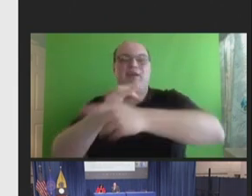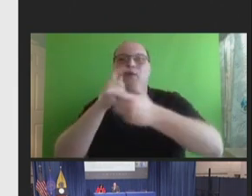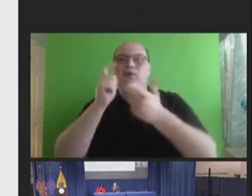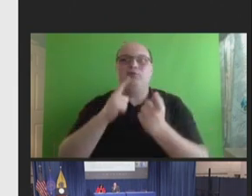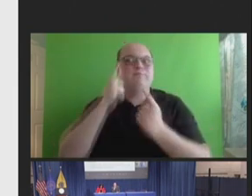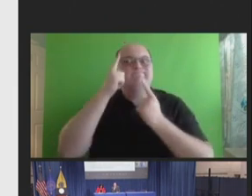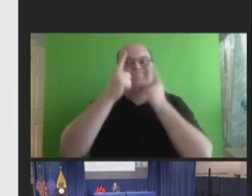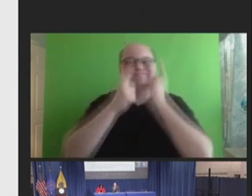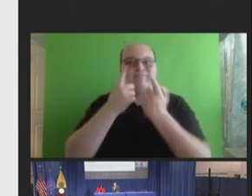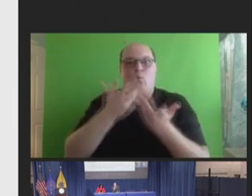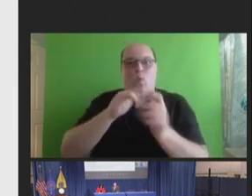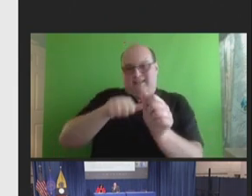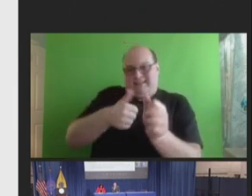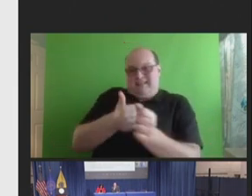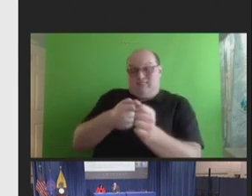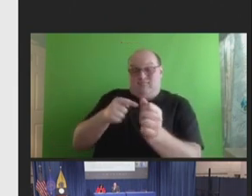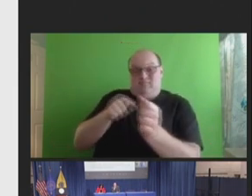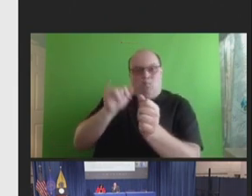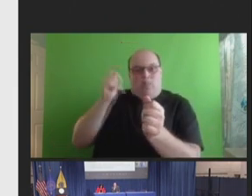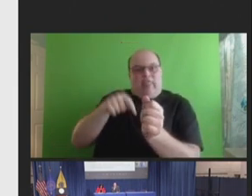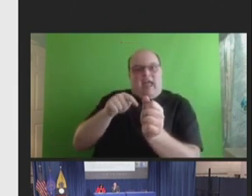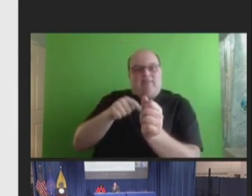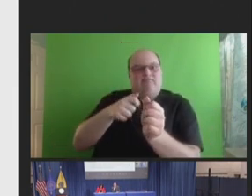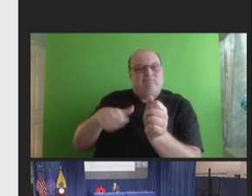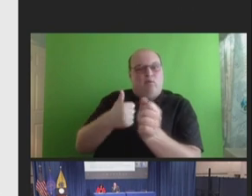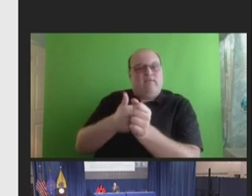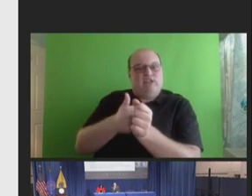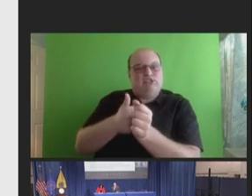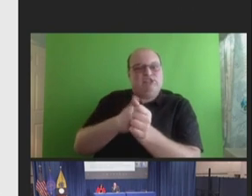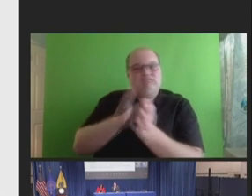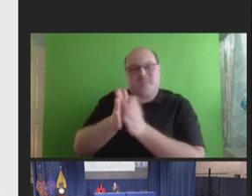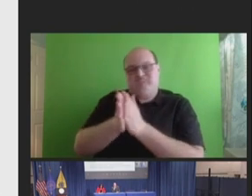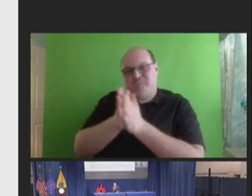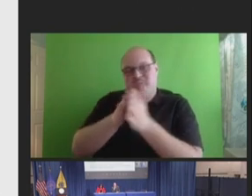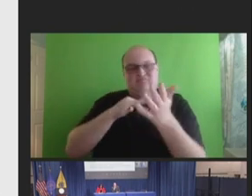You know, it seems that depending on kind of what folks' initial approaches were, their